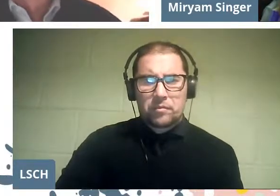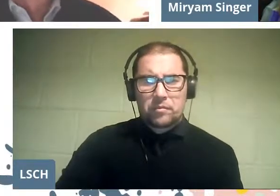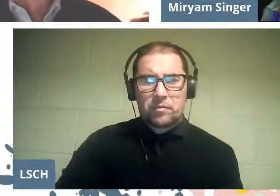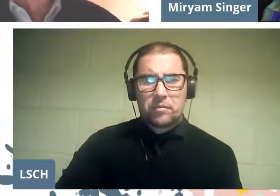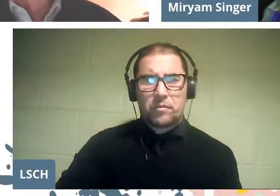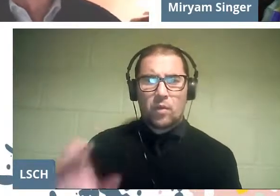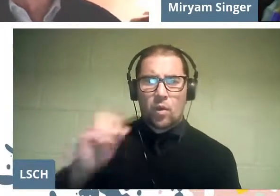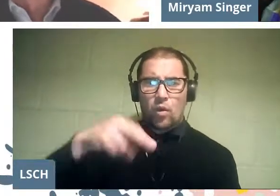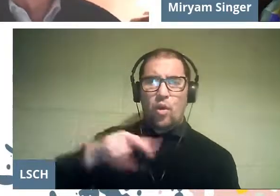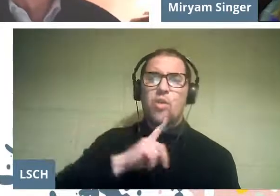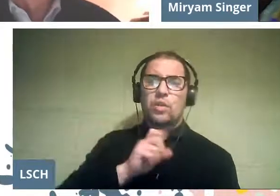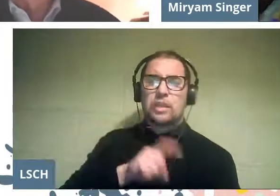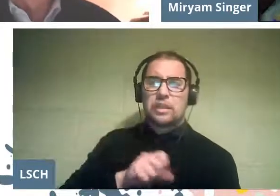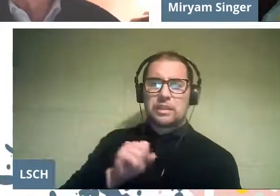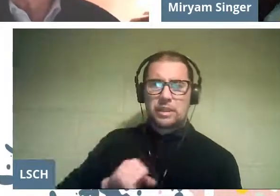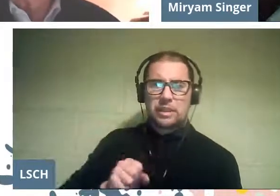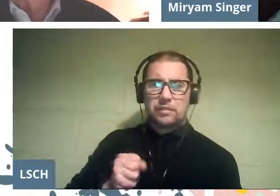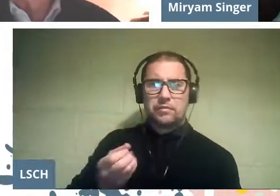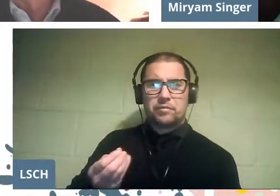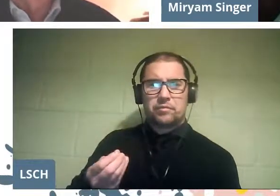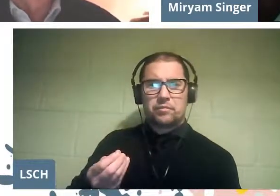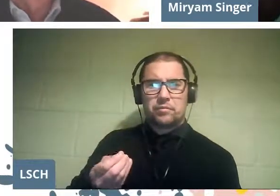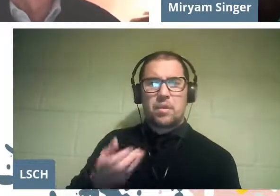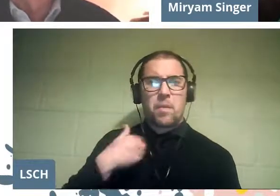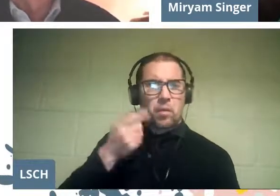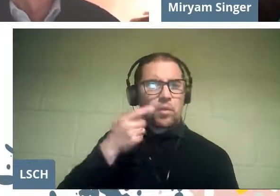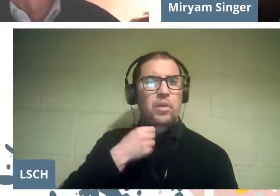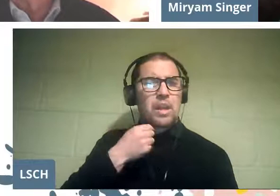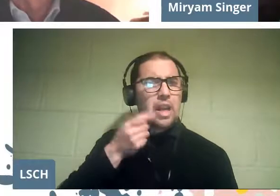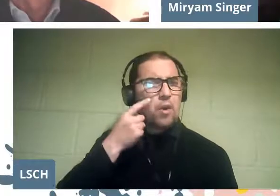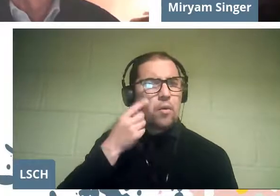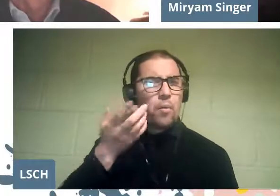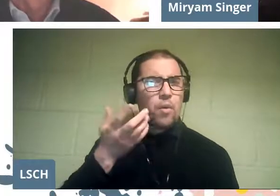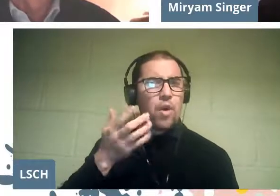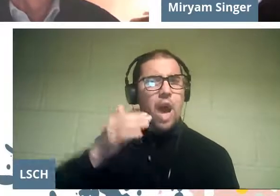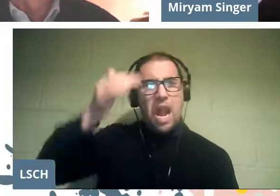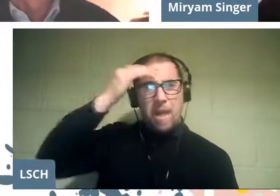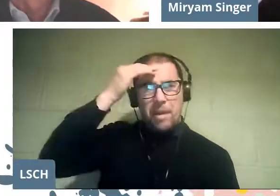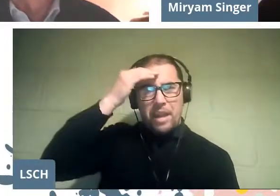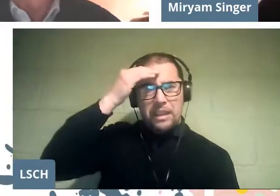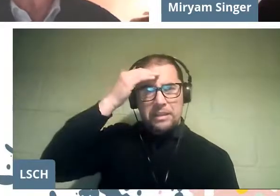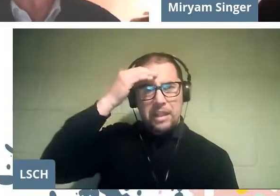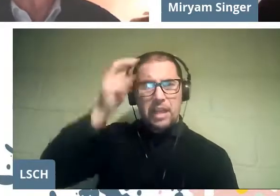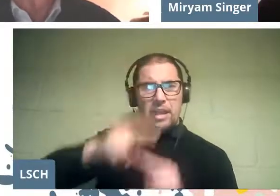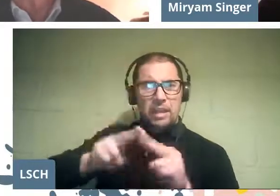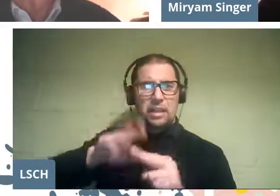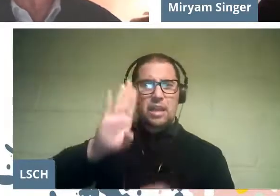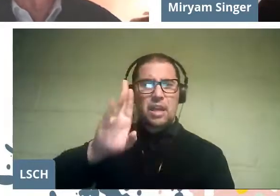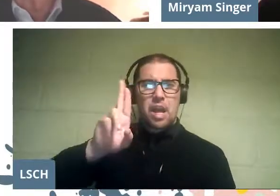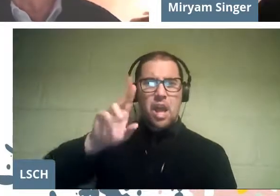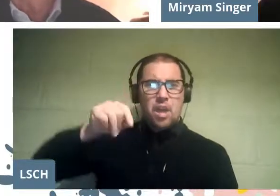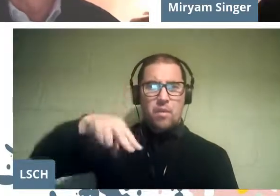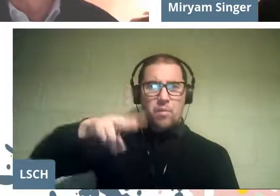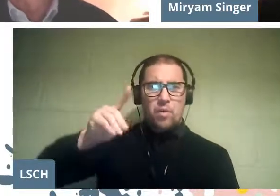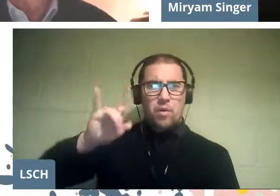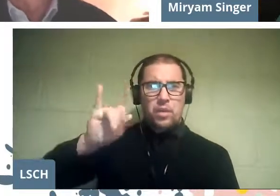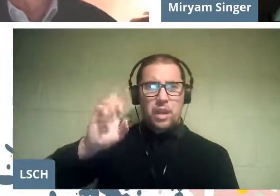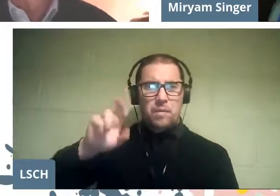And she says, "I would like to know more about the experience of setting Brundibár in Chile.